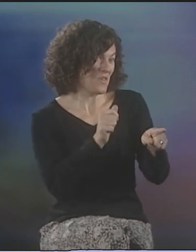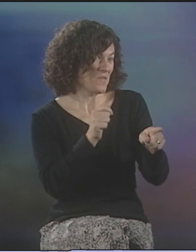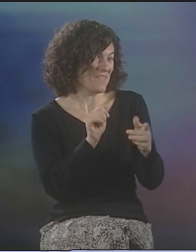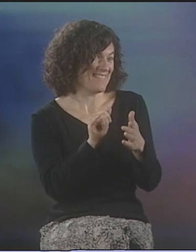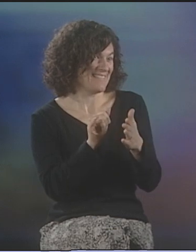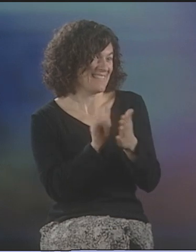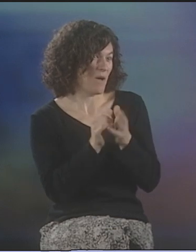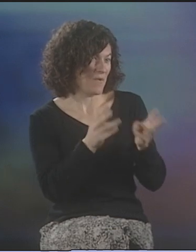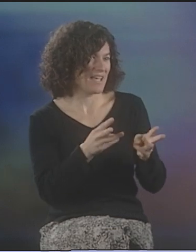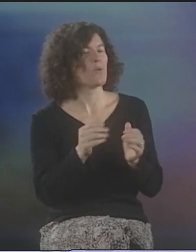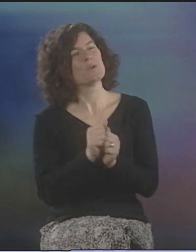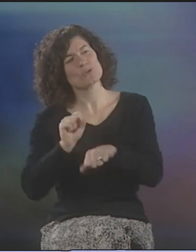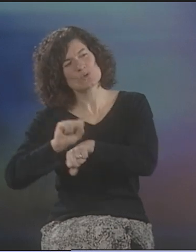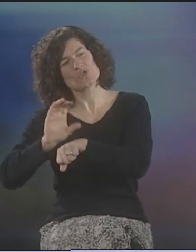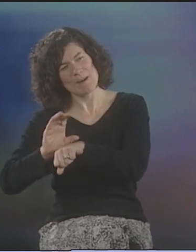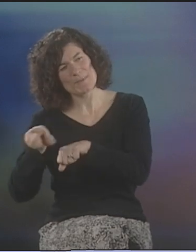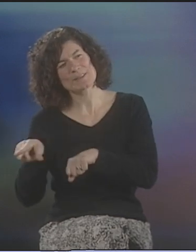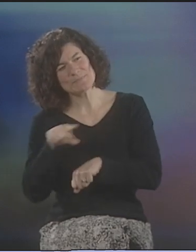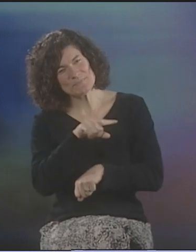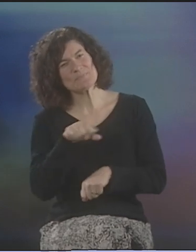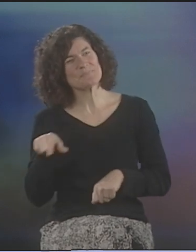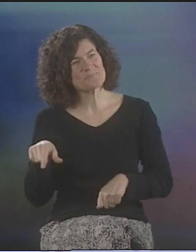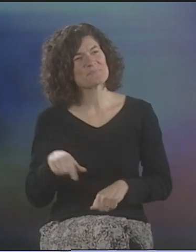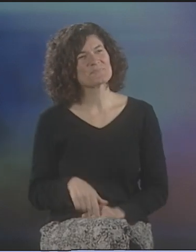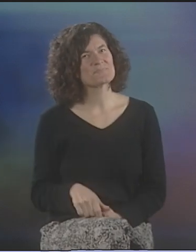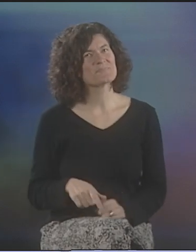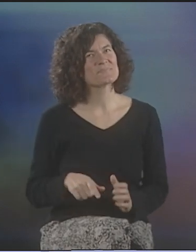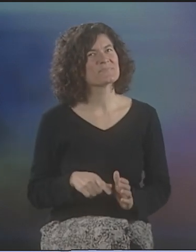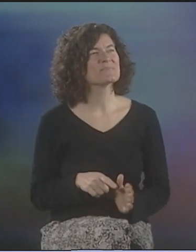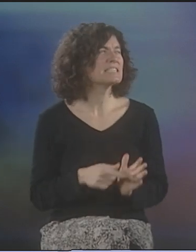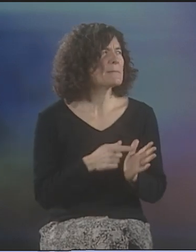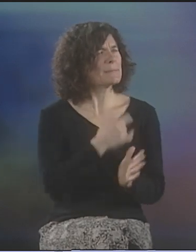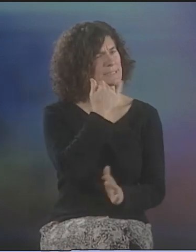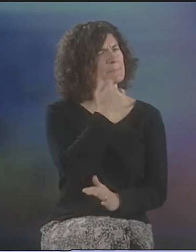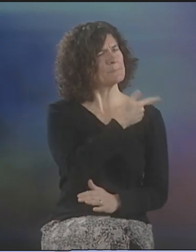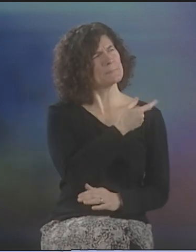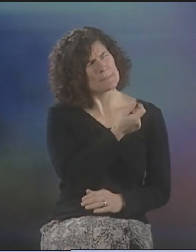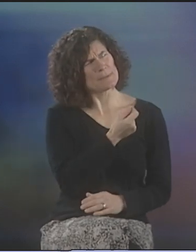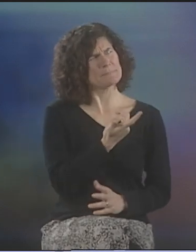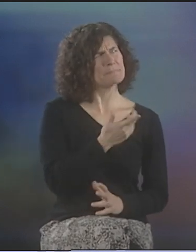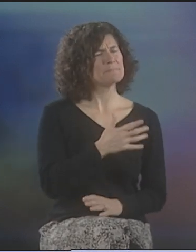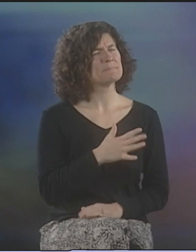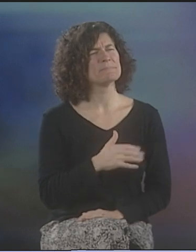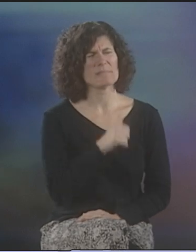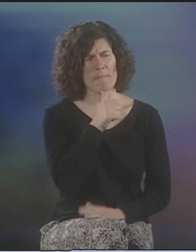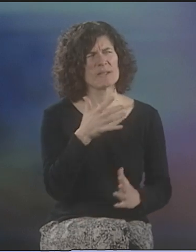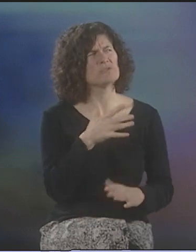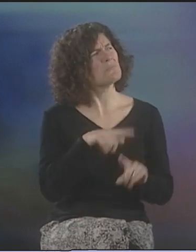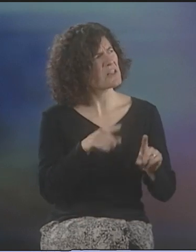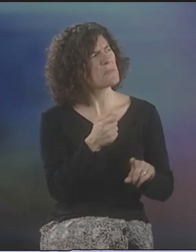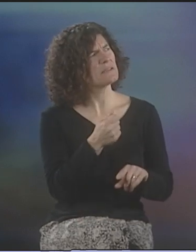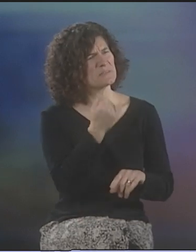I WORK WITH YOU SOMETIMES THAT WAY, MIRIAM, AND I WORK WITH SUSAN ALSO. SOMETIMES JIM WOULD HELP ME. NOT MUCH, BUT ONCE IN A WHILE